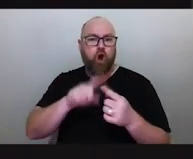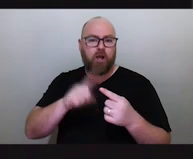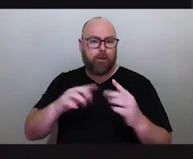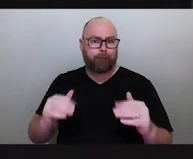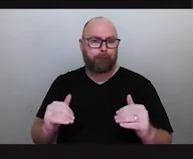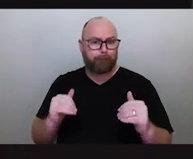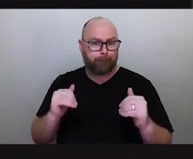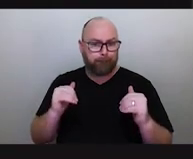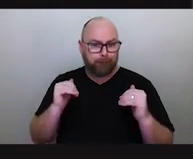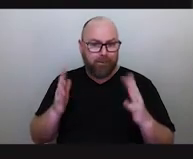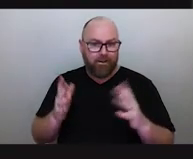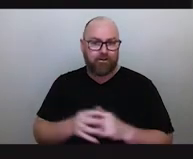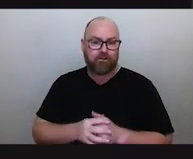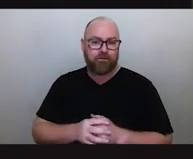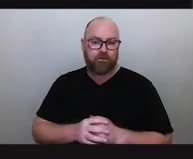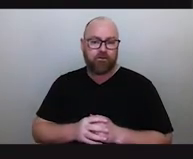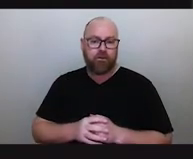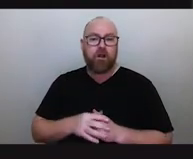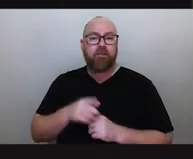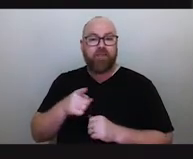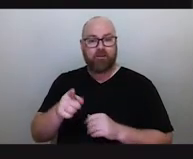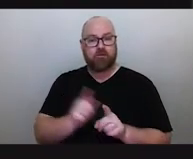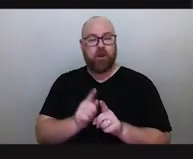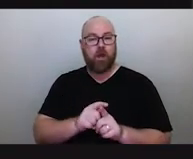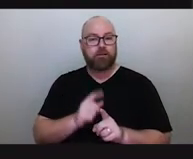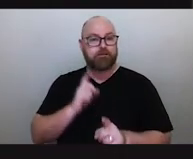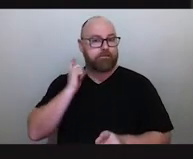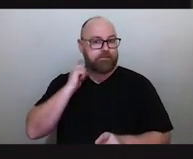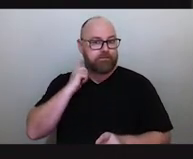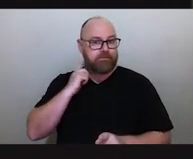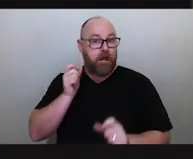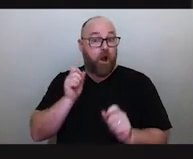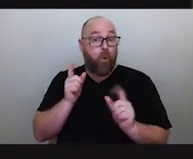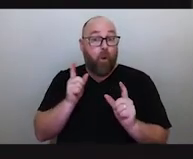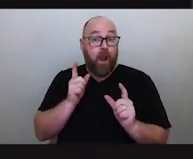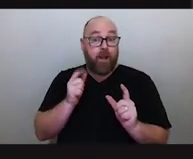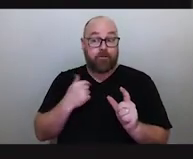So it's an awareness and a connectivity to the land